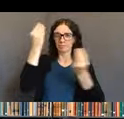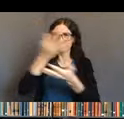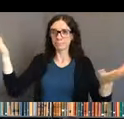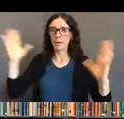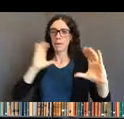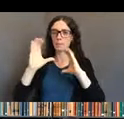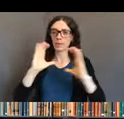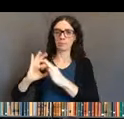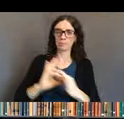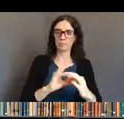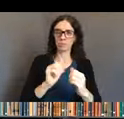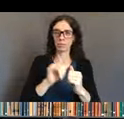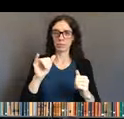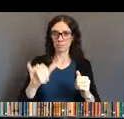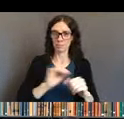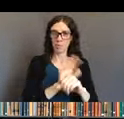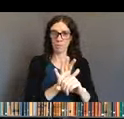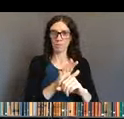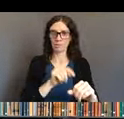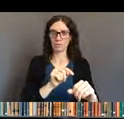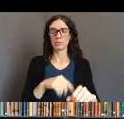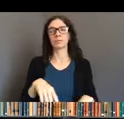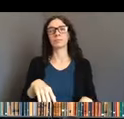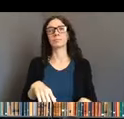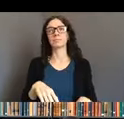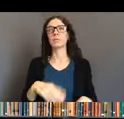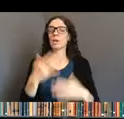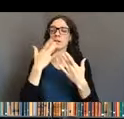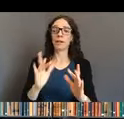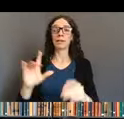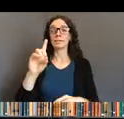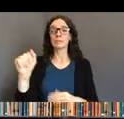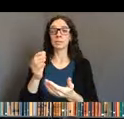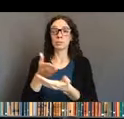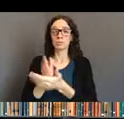in the development of this from, Disability Rights Oregon who we've worked closely with,